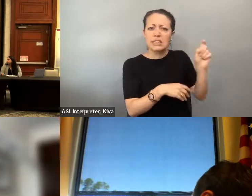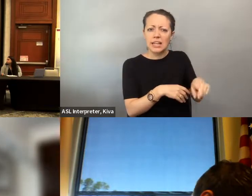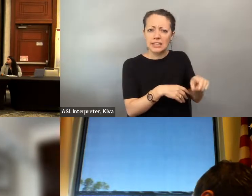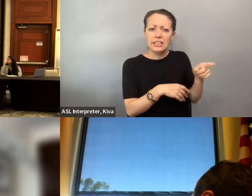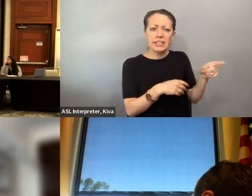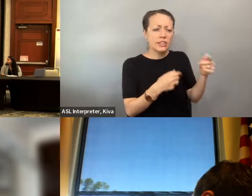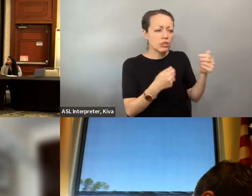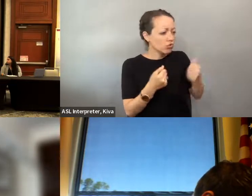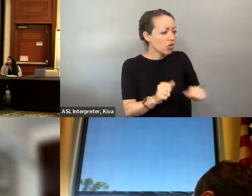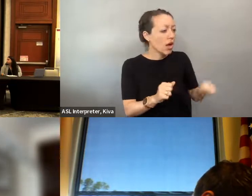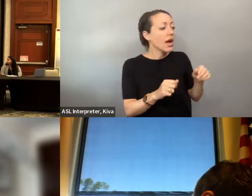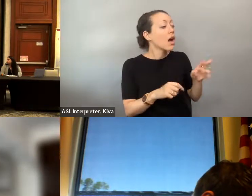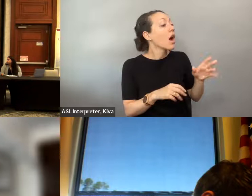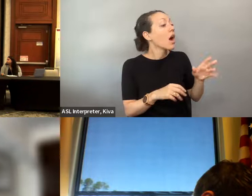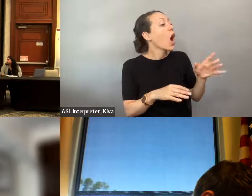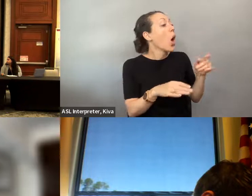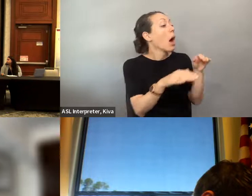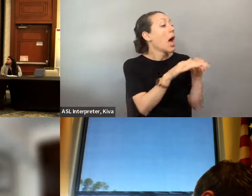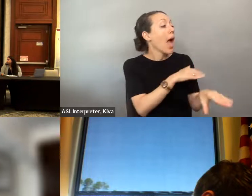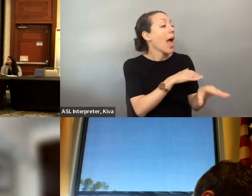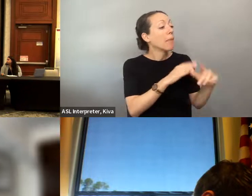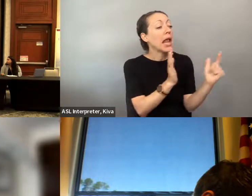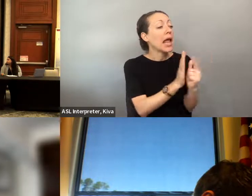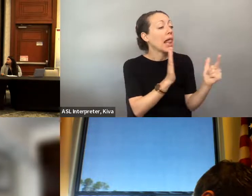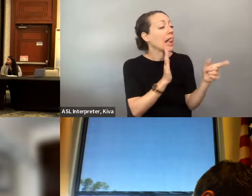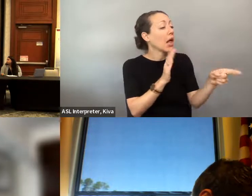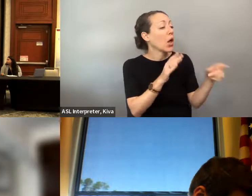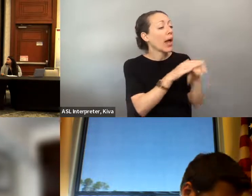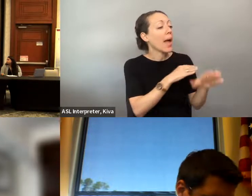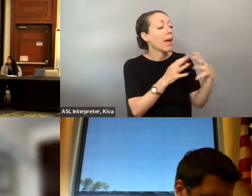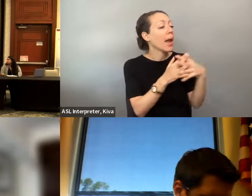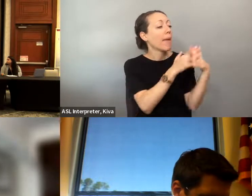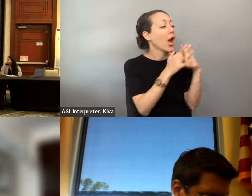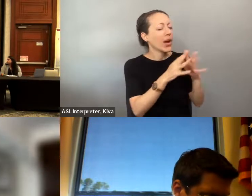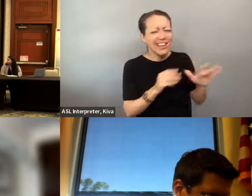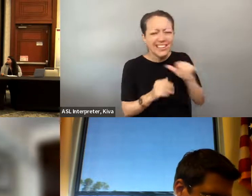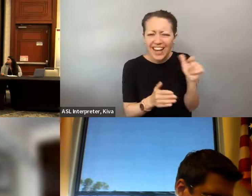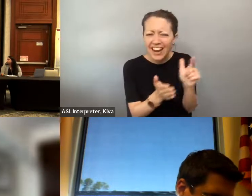tricking people legally seeking asylum in Texas to Florida airfield and then flying them to Martha's To the people of Florida. It it is about, you know. Why is the Governor of Florida tricking people legally seeking asylum in Texas to florida airfield, and then flying them to Martha Stewart so It's I I I